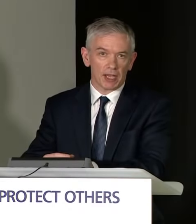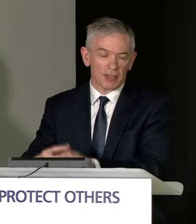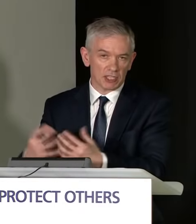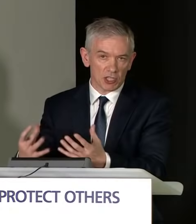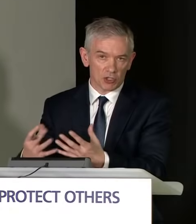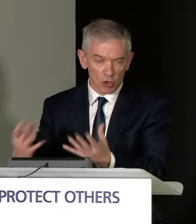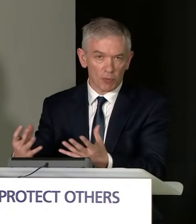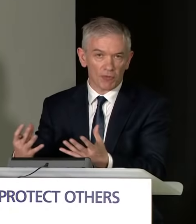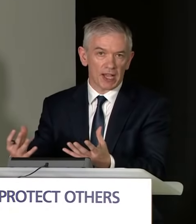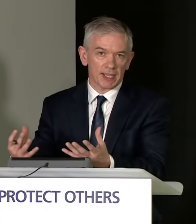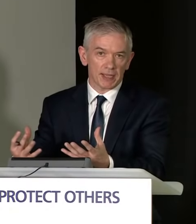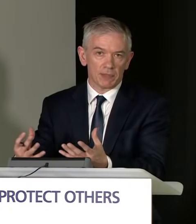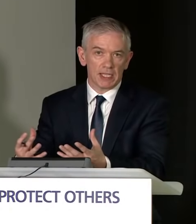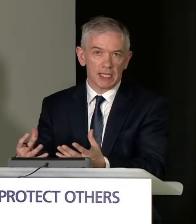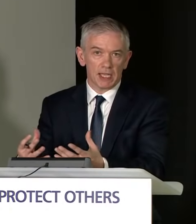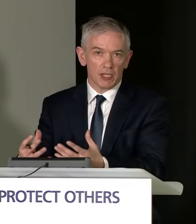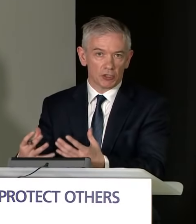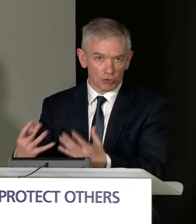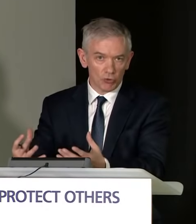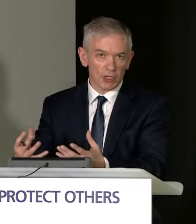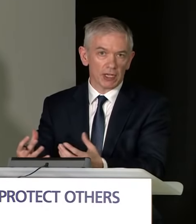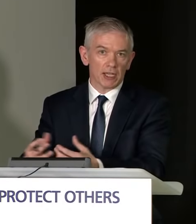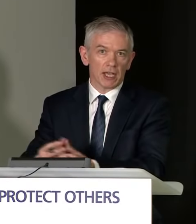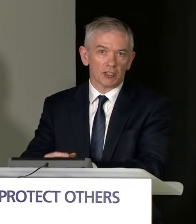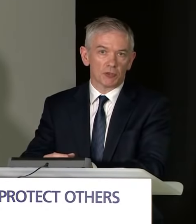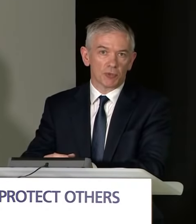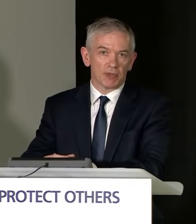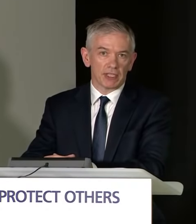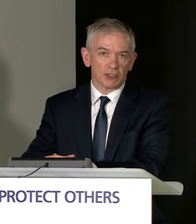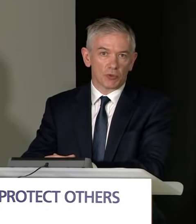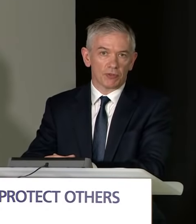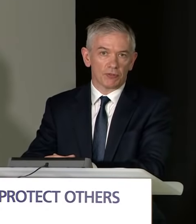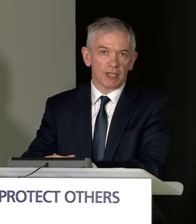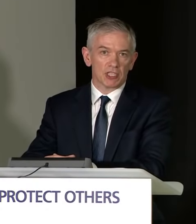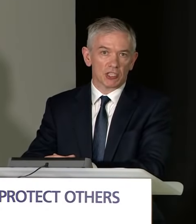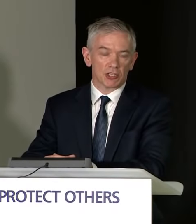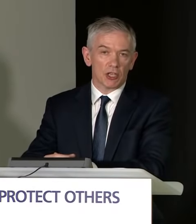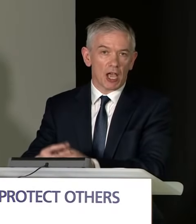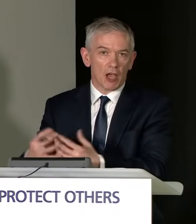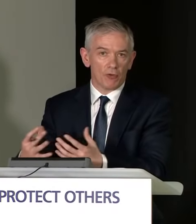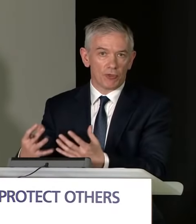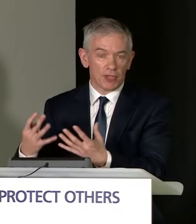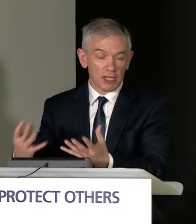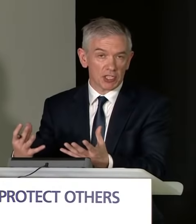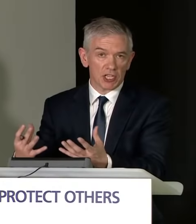And that is the job of the IMT, to do that and to provide us with advice as to how their